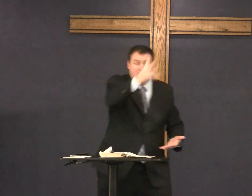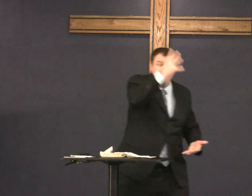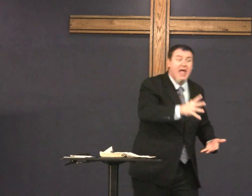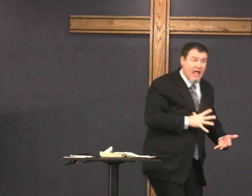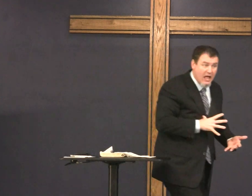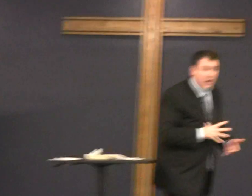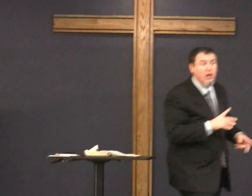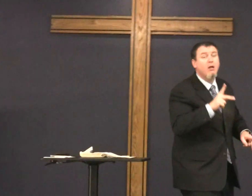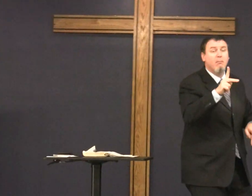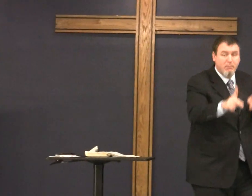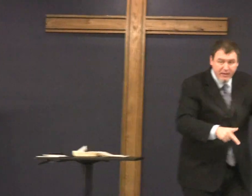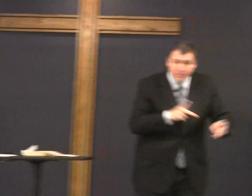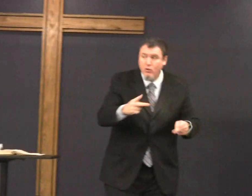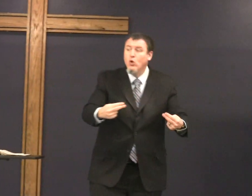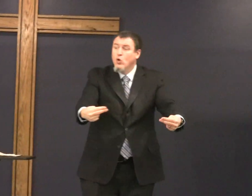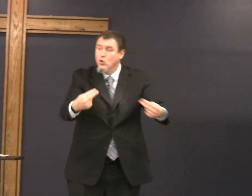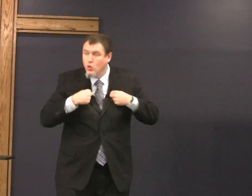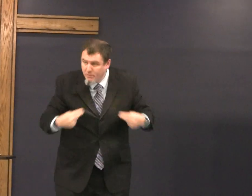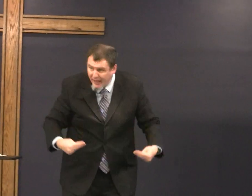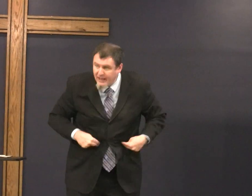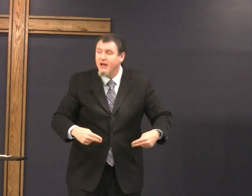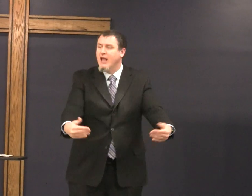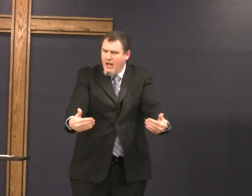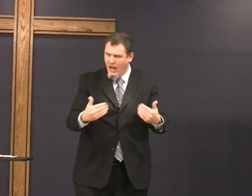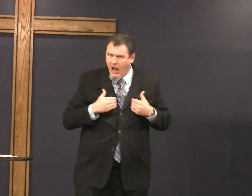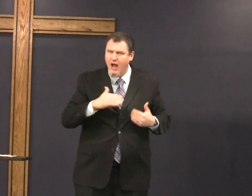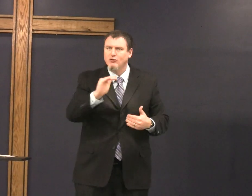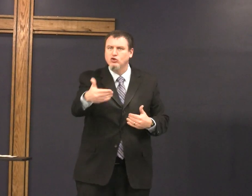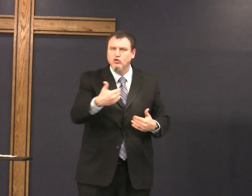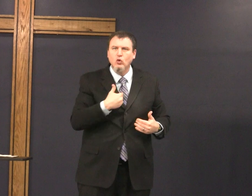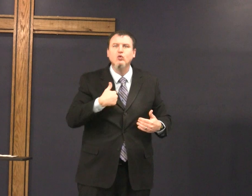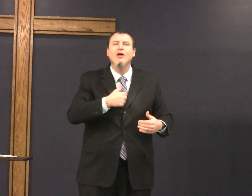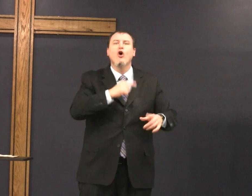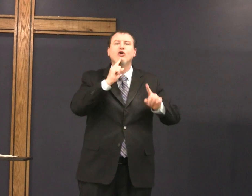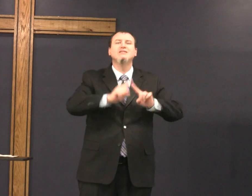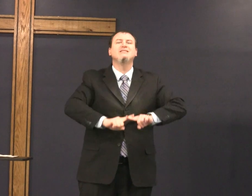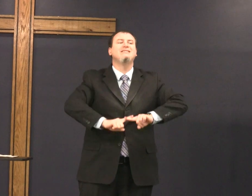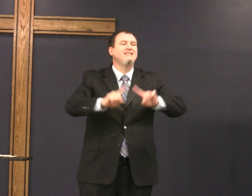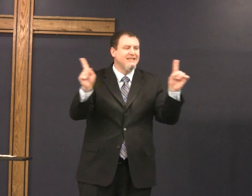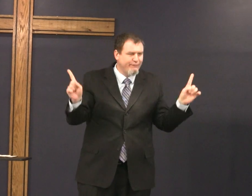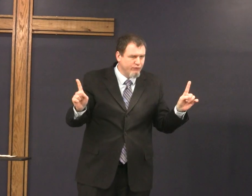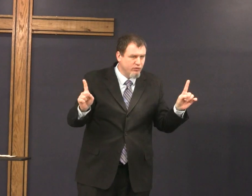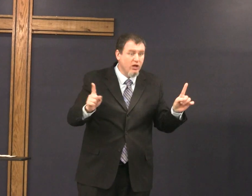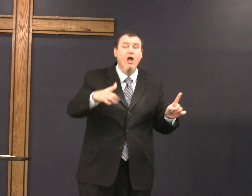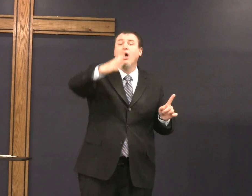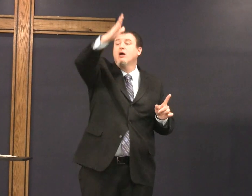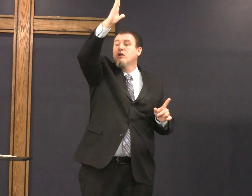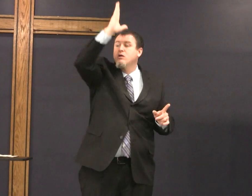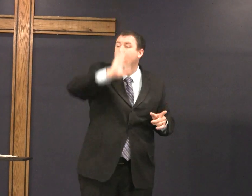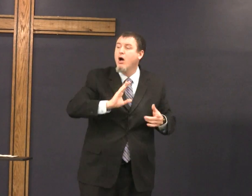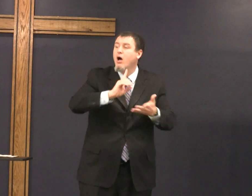they don't have soul they do have responses but they don't have soul humans have a soul and that